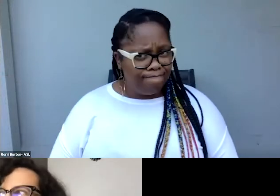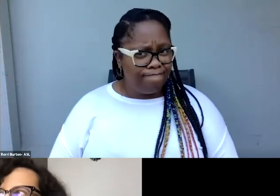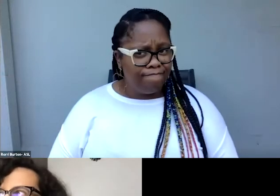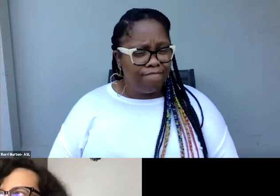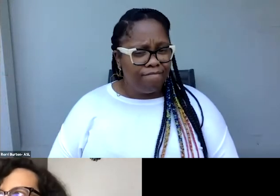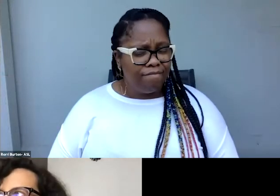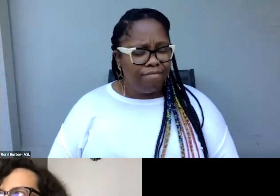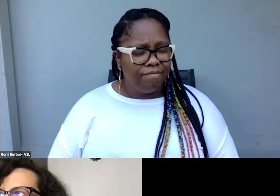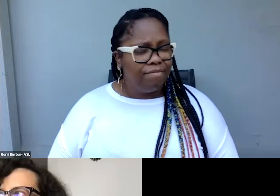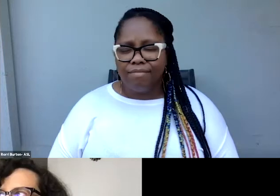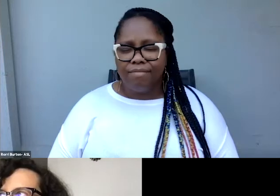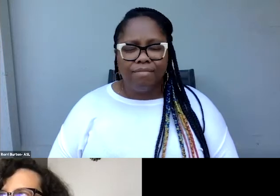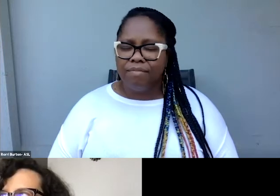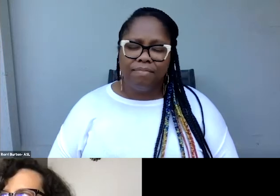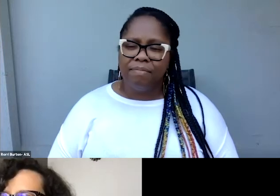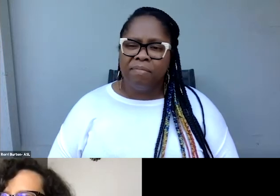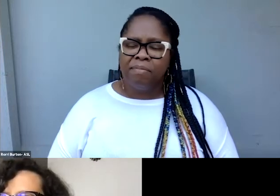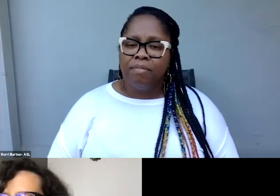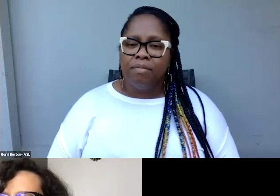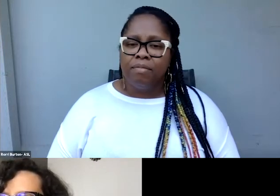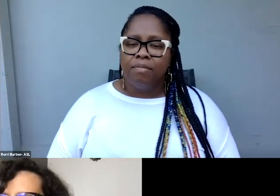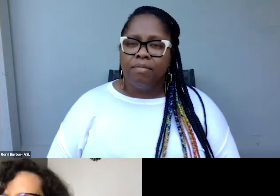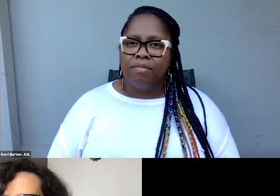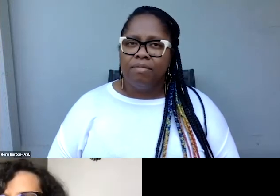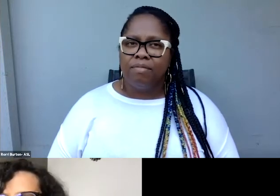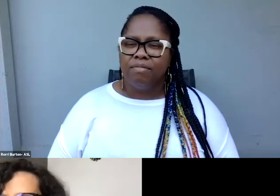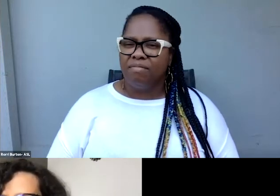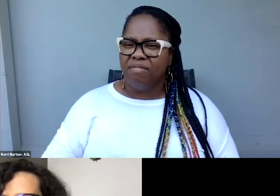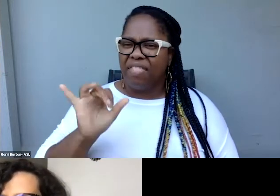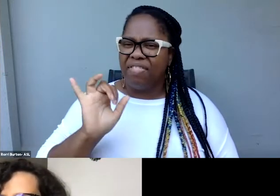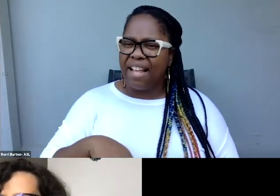It was so- not only is that just beyond obnoxious